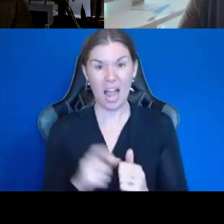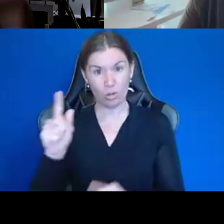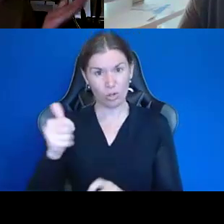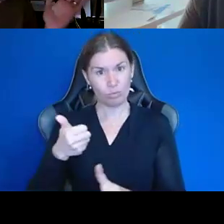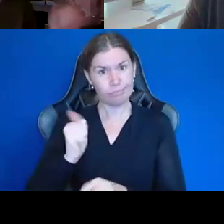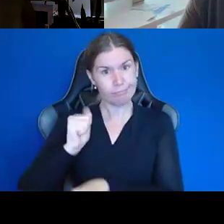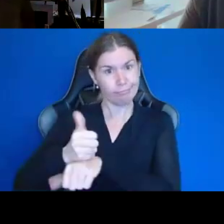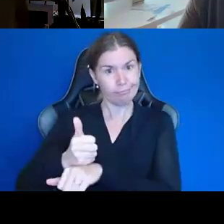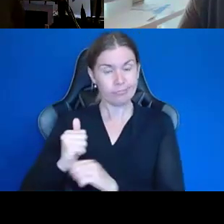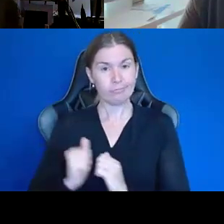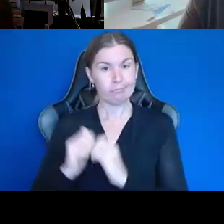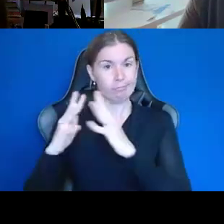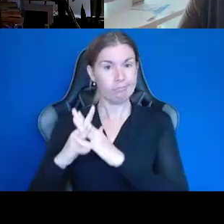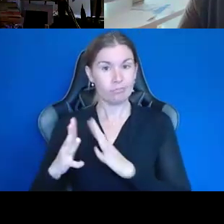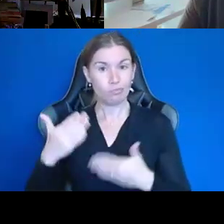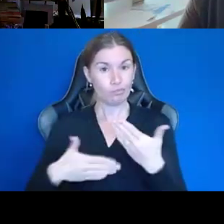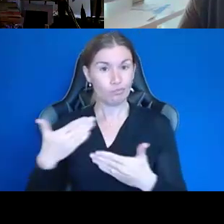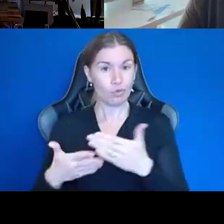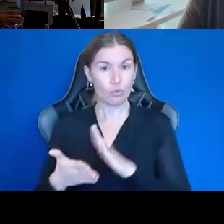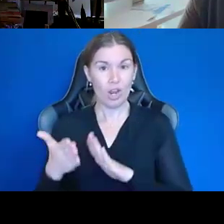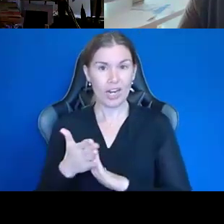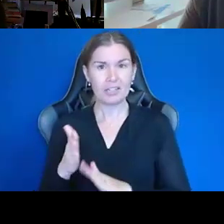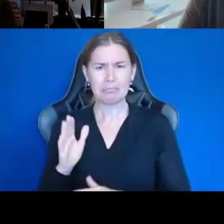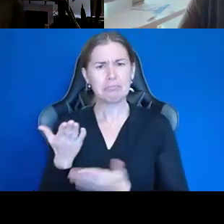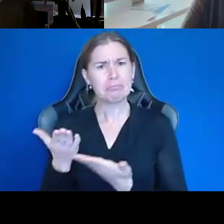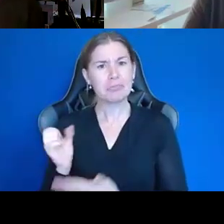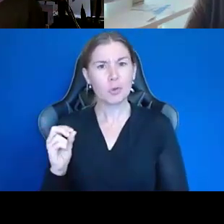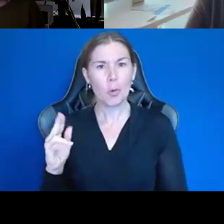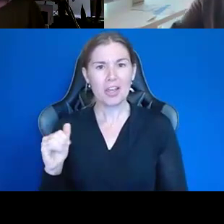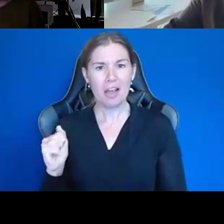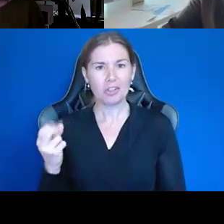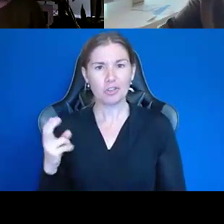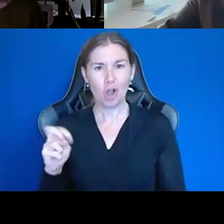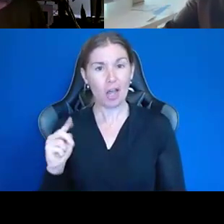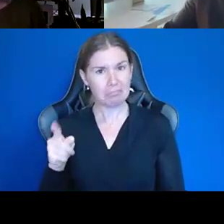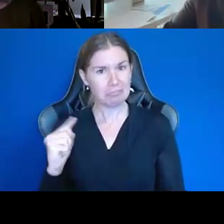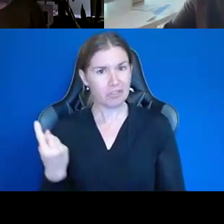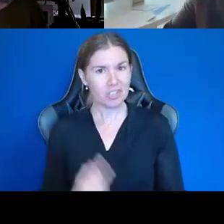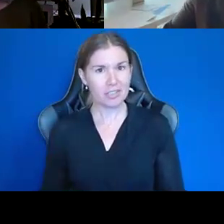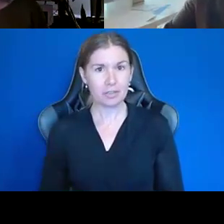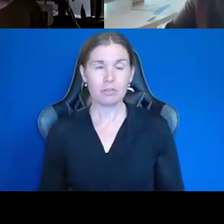And just for the sake of consistency, Sonia and Shawn, would you mind going first? Yeah. We were very fortunate.